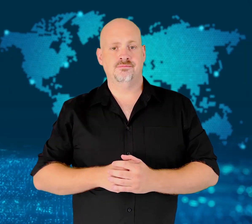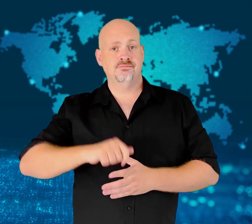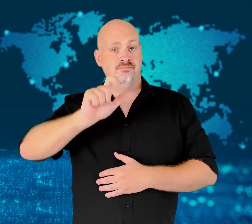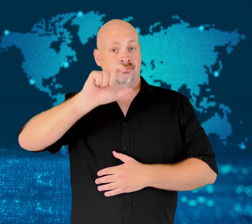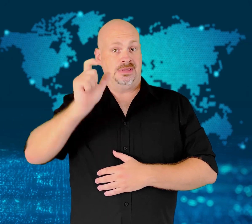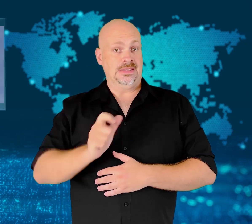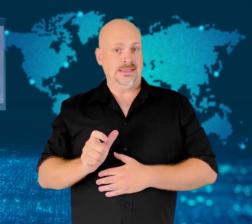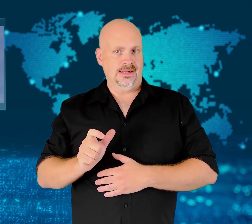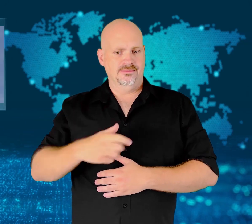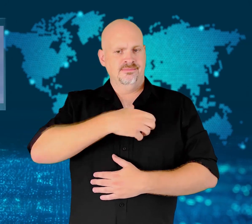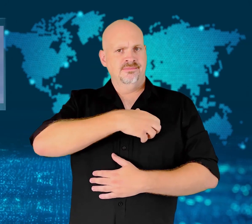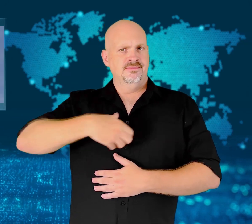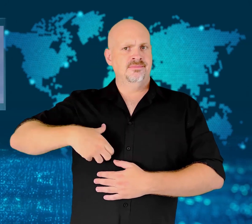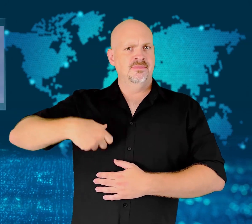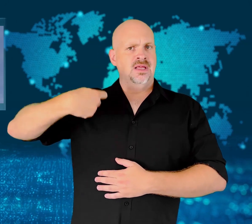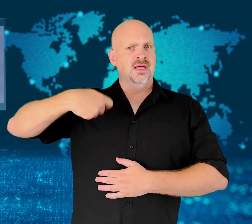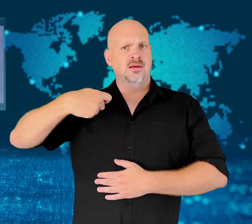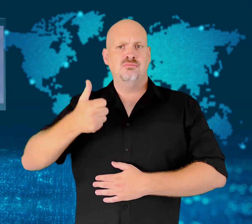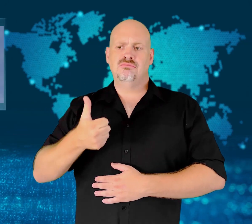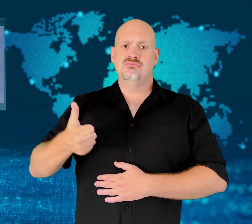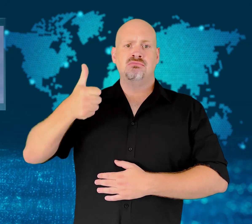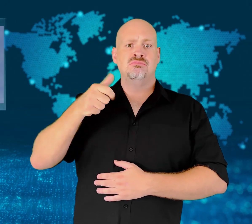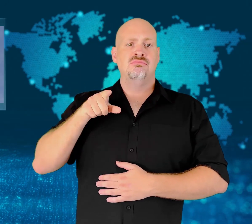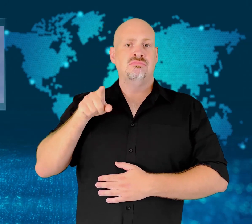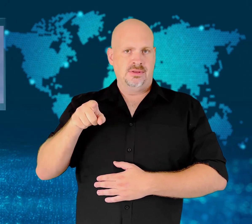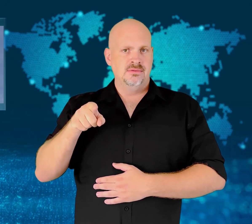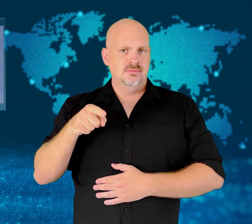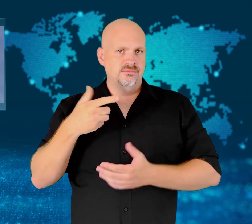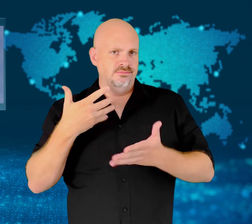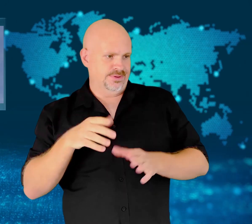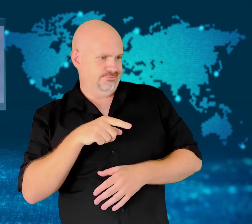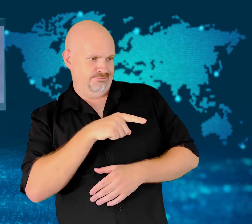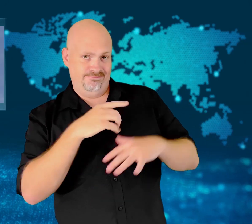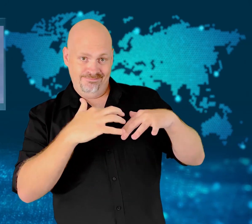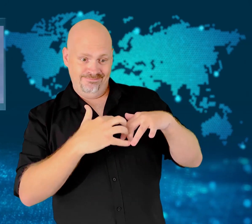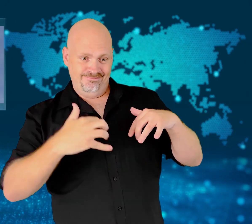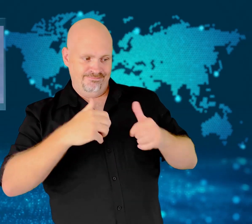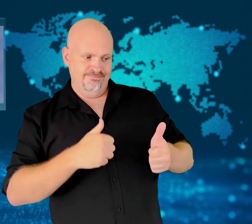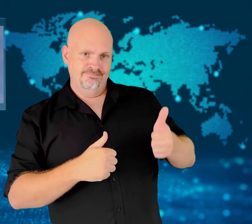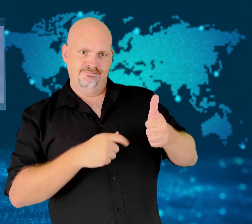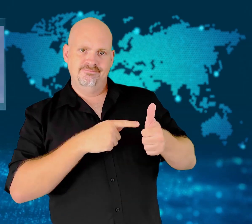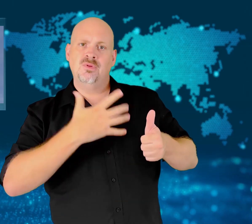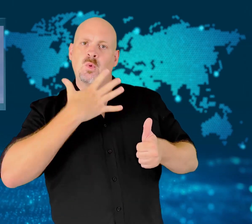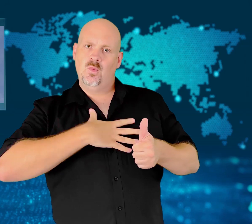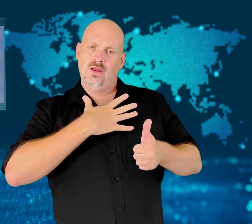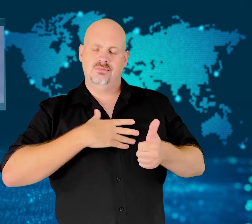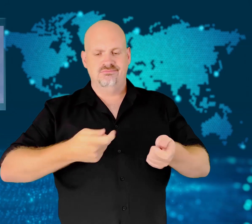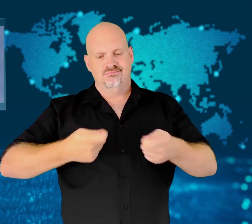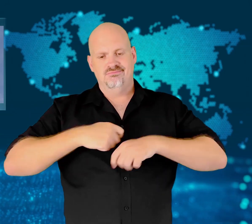[GAVIN]: The President of Italy has rejected his Prime Minister's offer to resign.